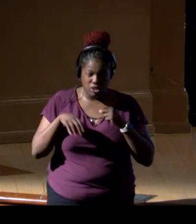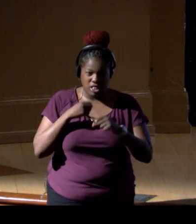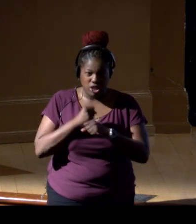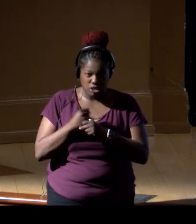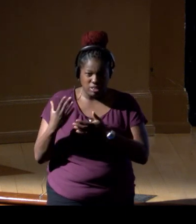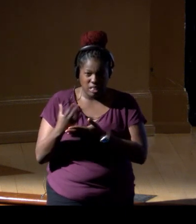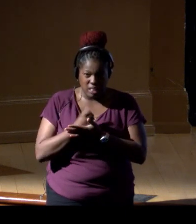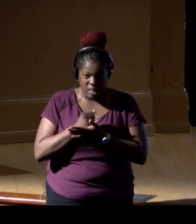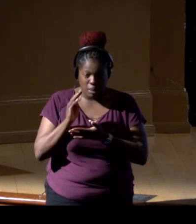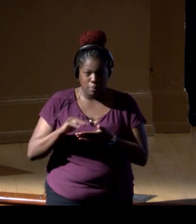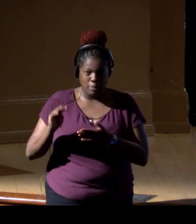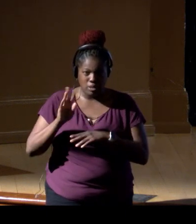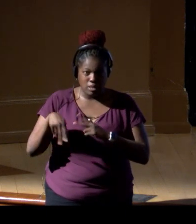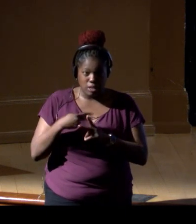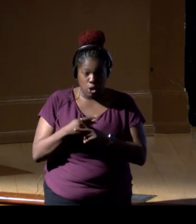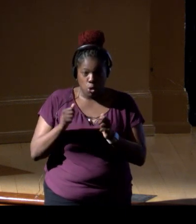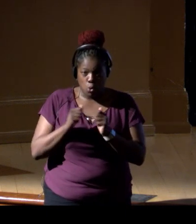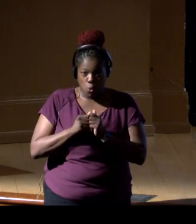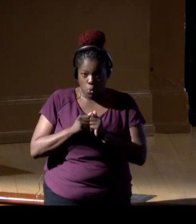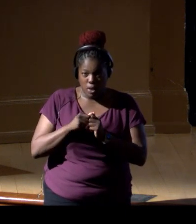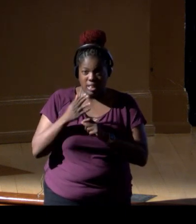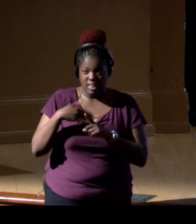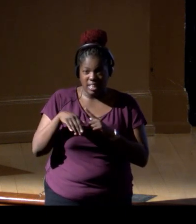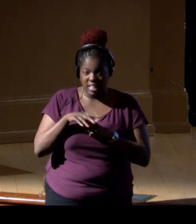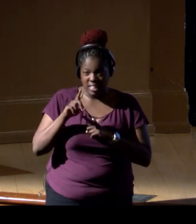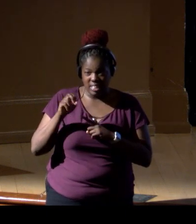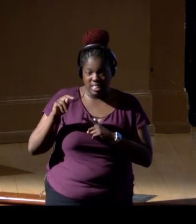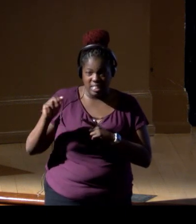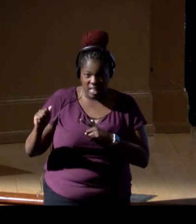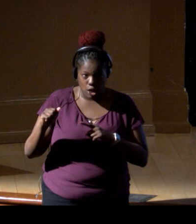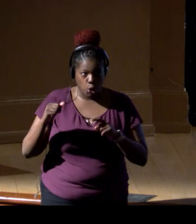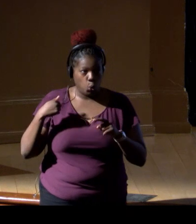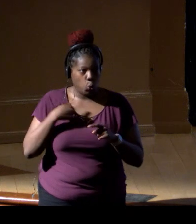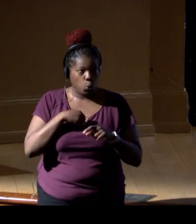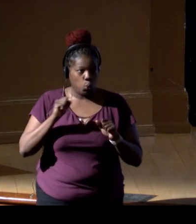Today, with eDNA, with metagenomic sequencing, we can collect,